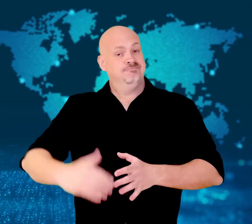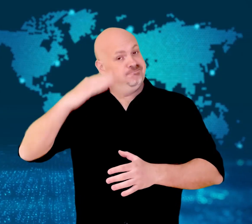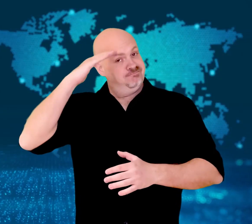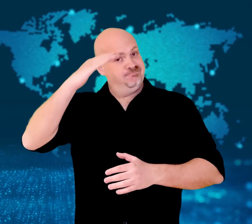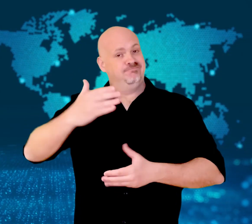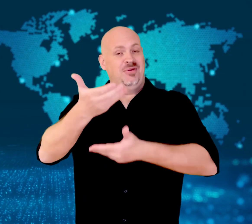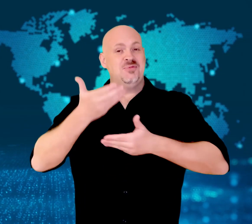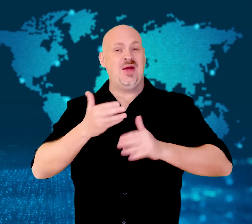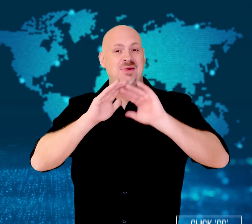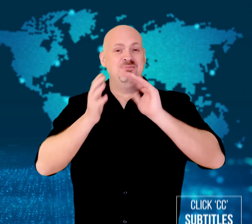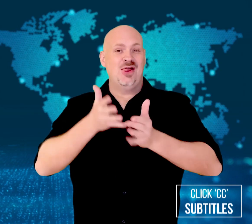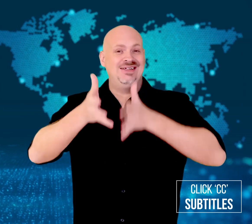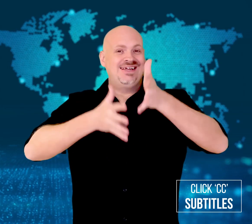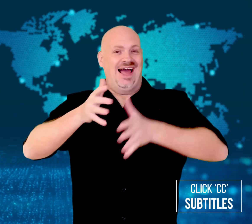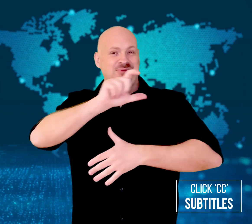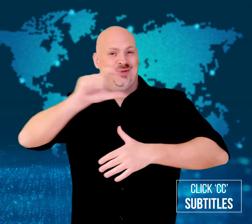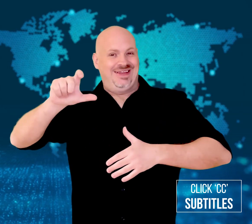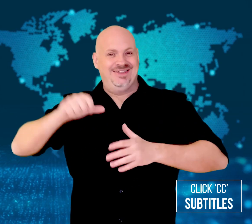Welcome to WorldSign Week!